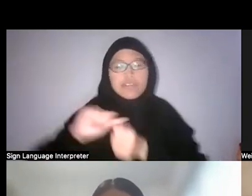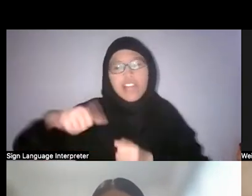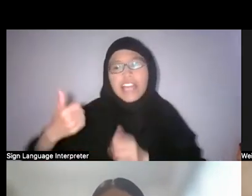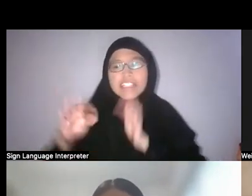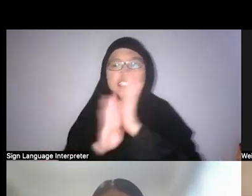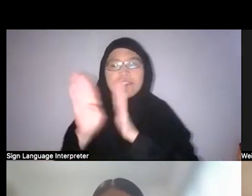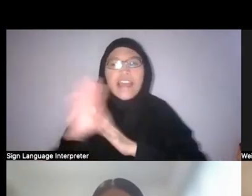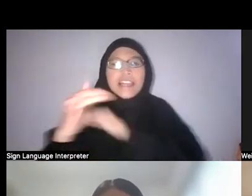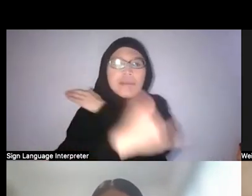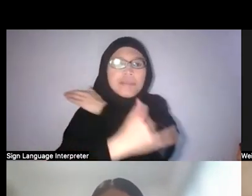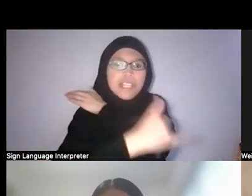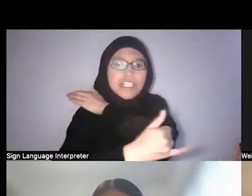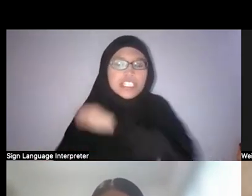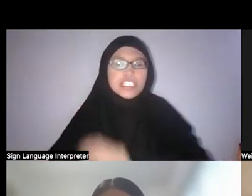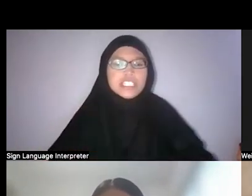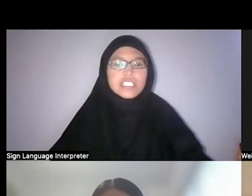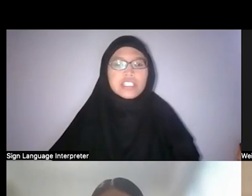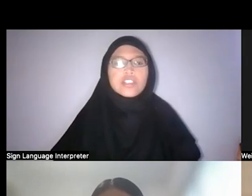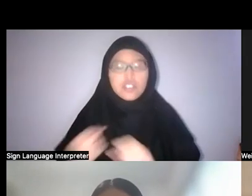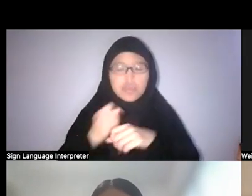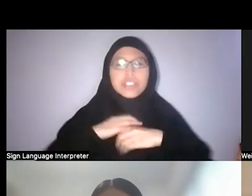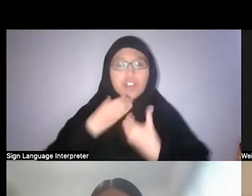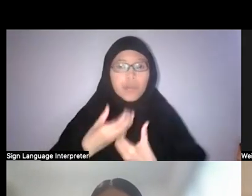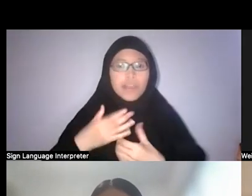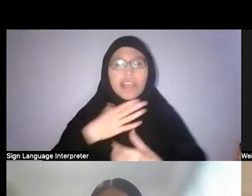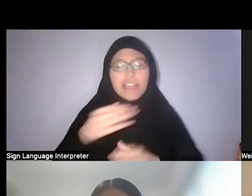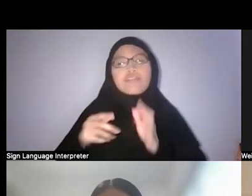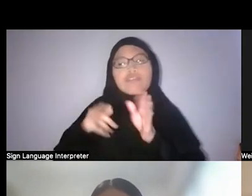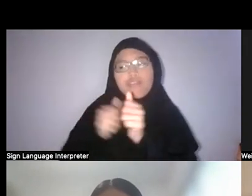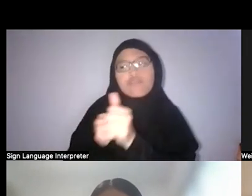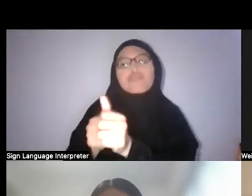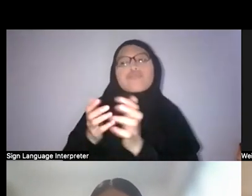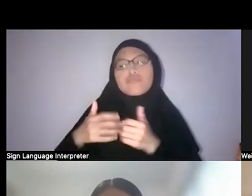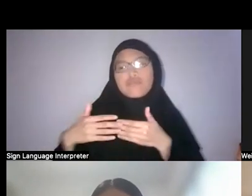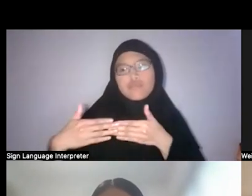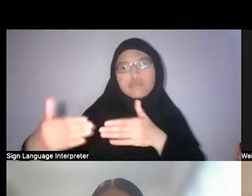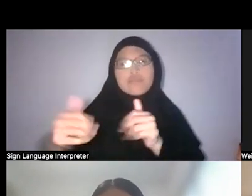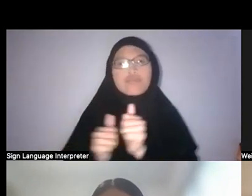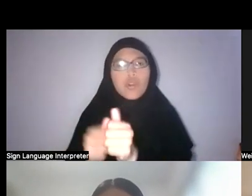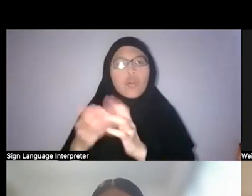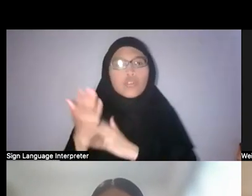To make that commitment and also to follow through is also really important. Faris: Absolutely.